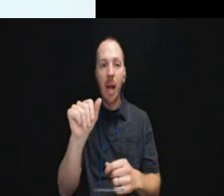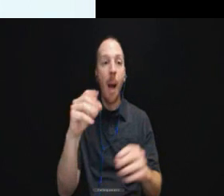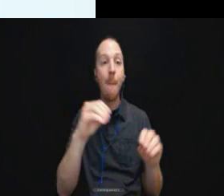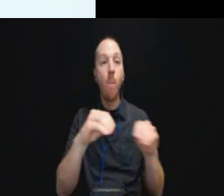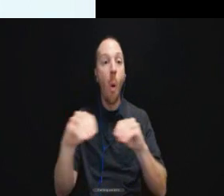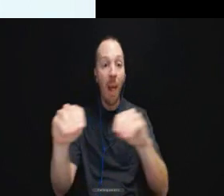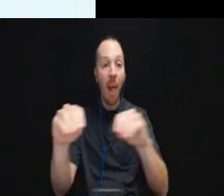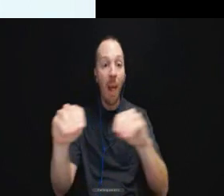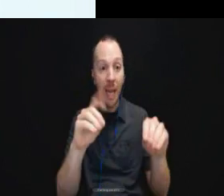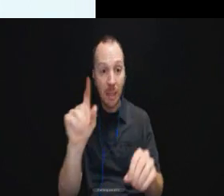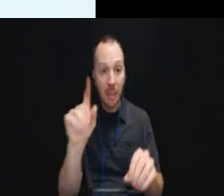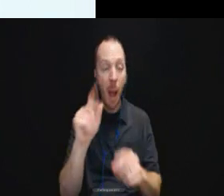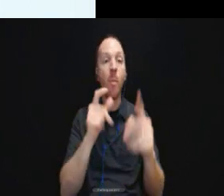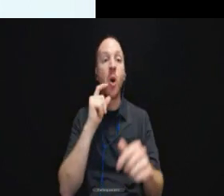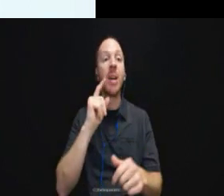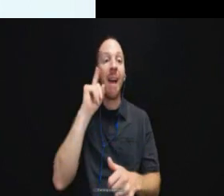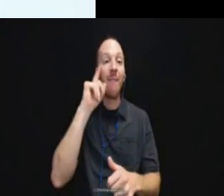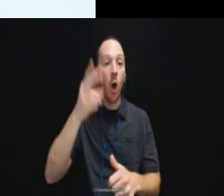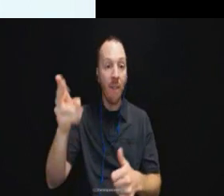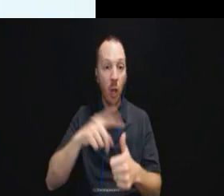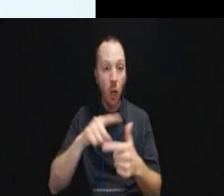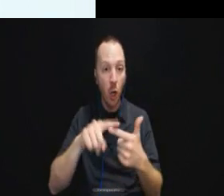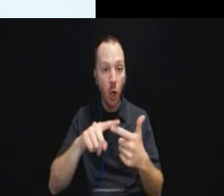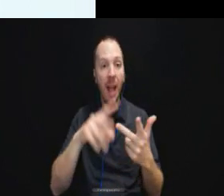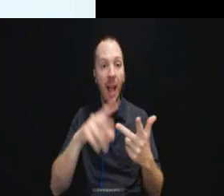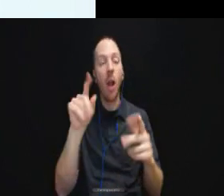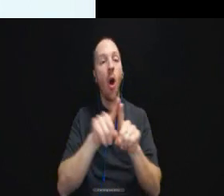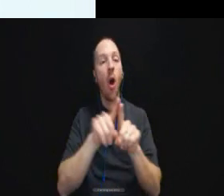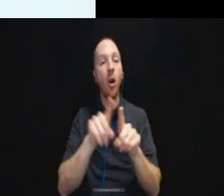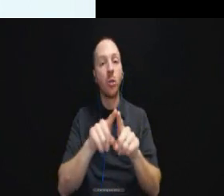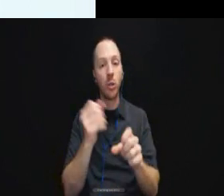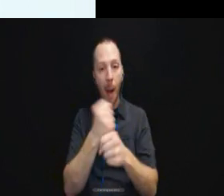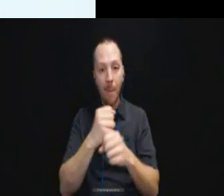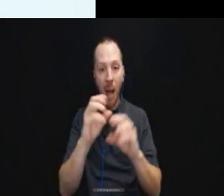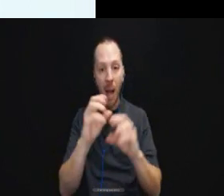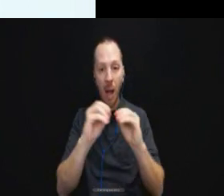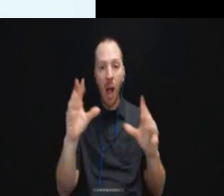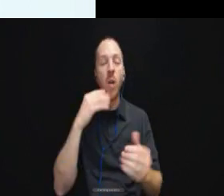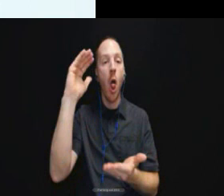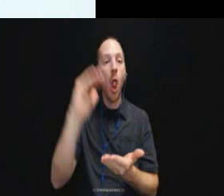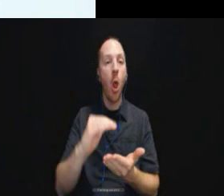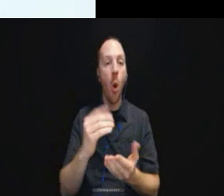people who are deaf and hard of hearing and who are blind and have low vision.